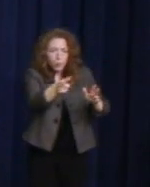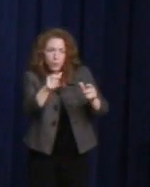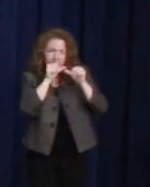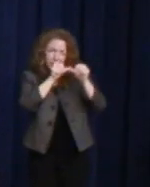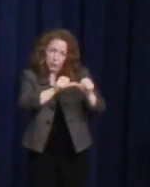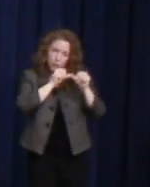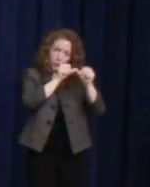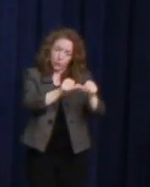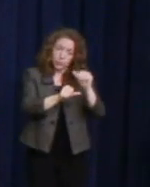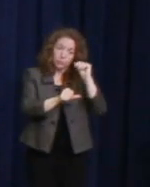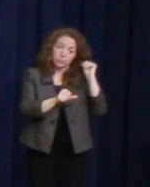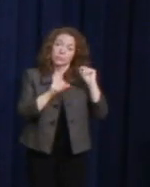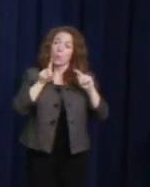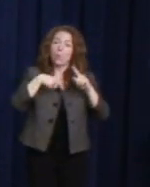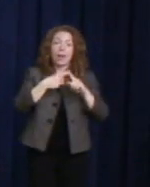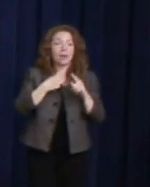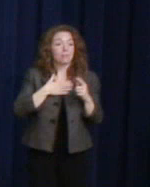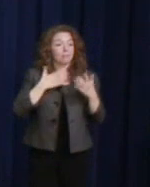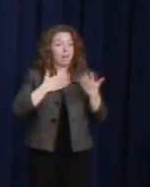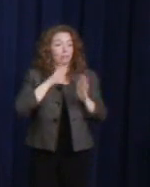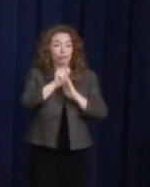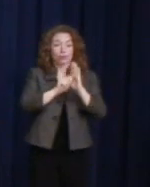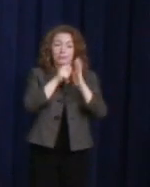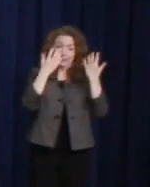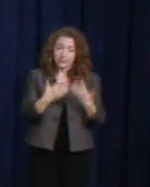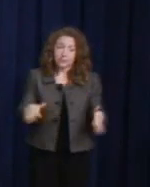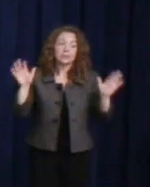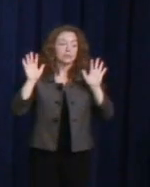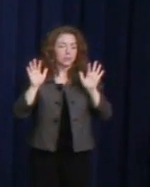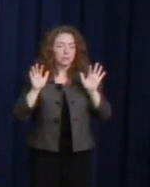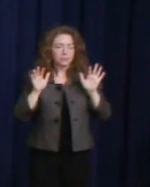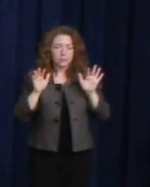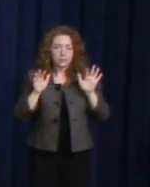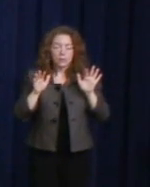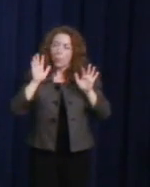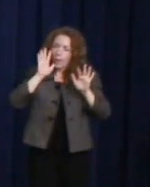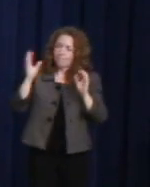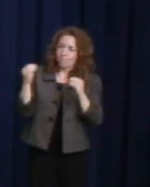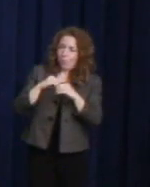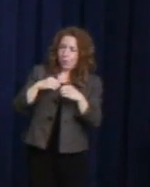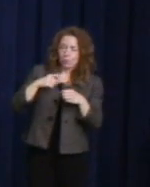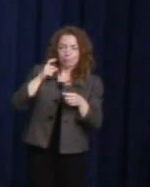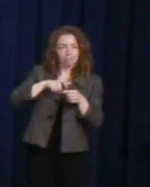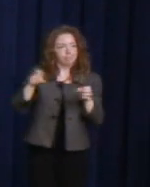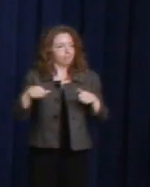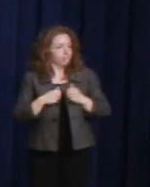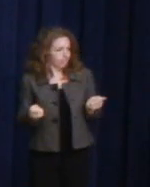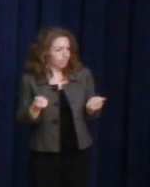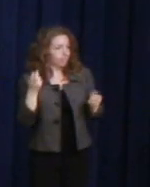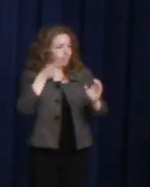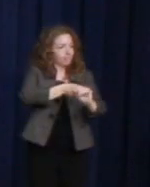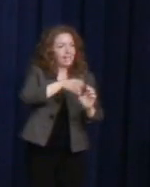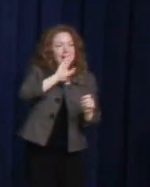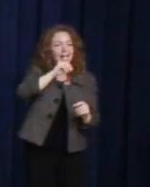so that when I leave office, there will be more openly gay officials in the City of Campbell. Located in Silicon Valley. Come visit out here.